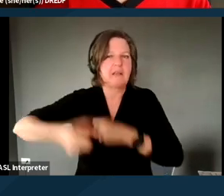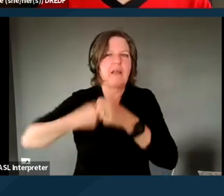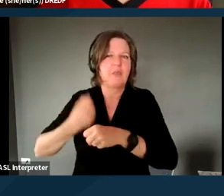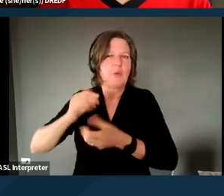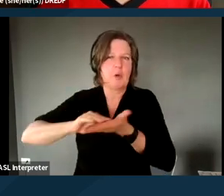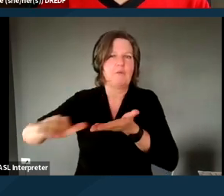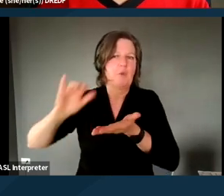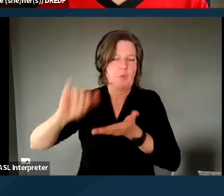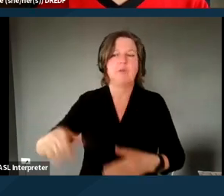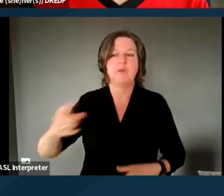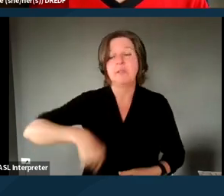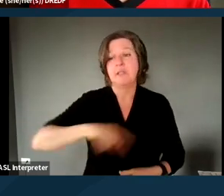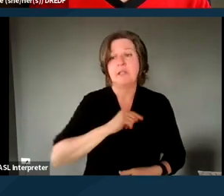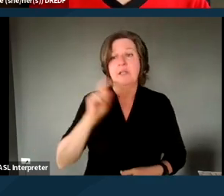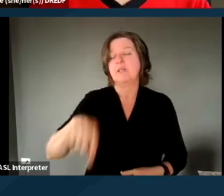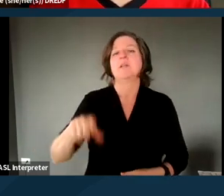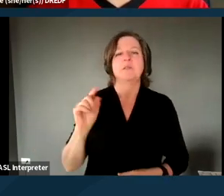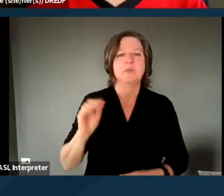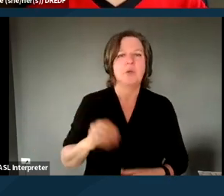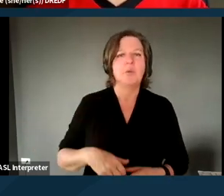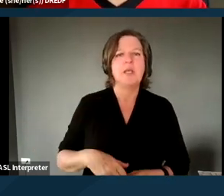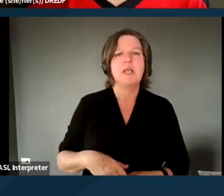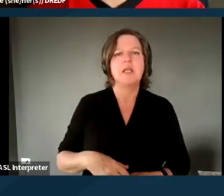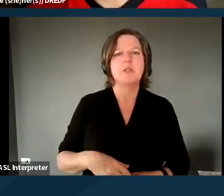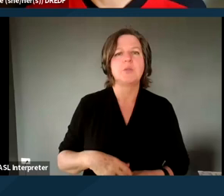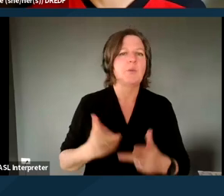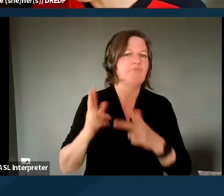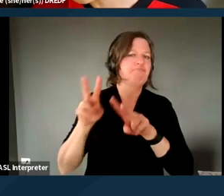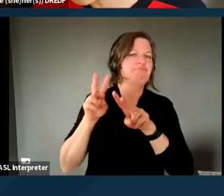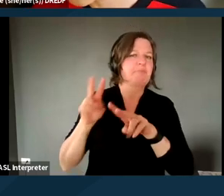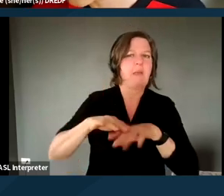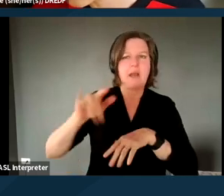so that we need to keep an eye on that for potential changes.